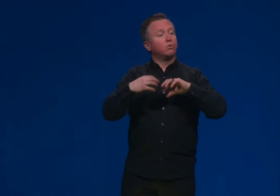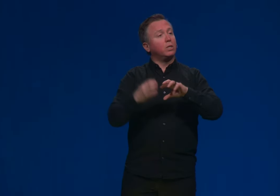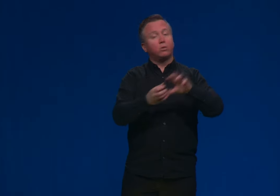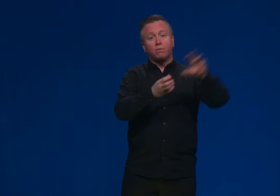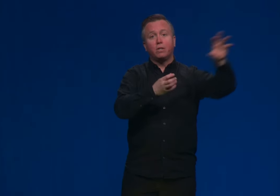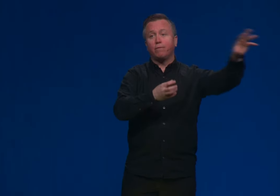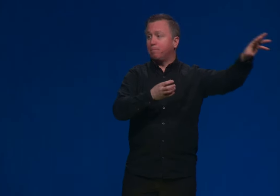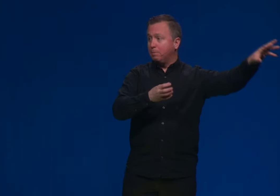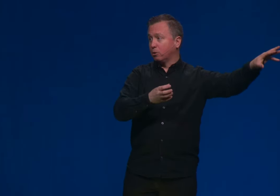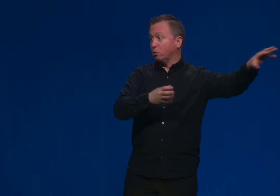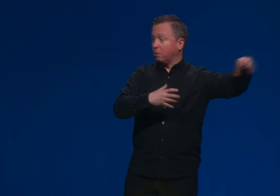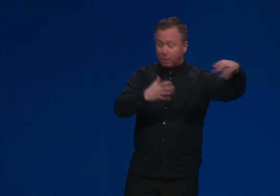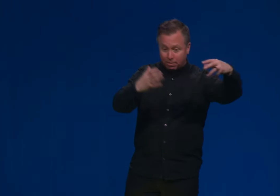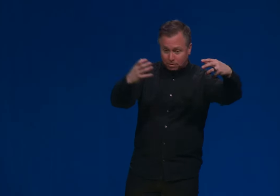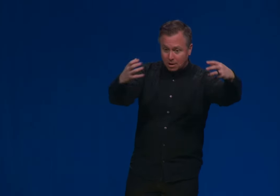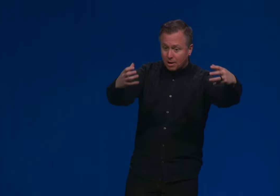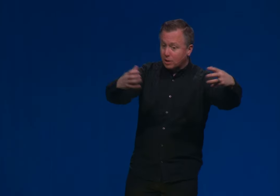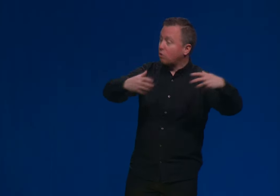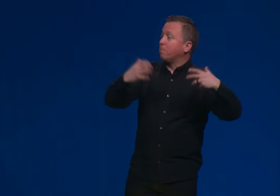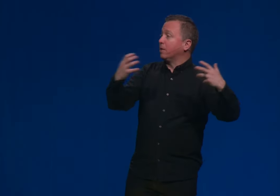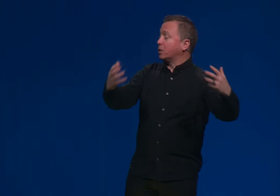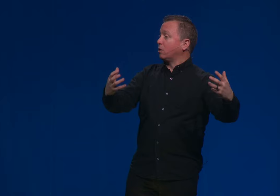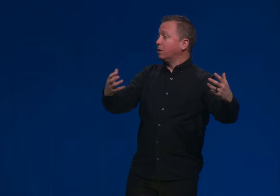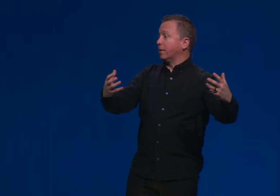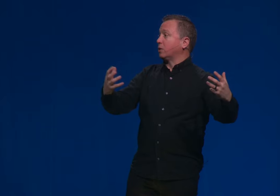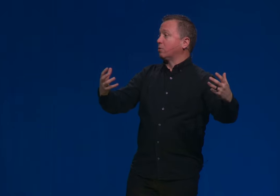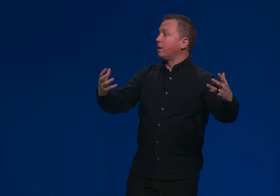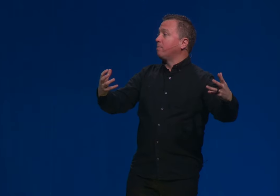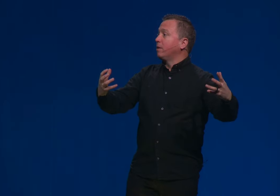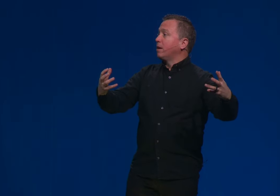It was written to a different people group that we have to interpret and its context. Right.